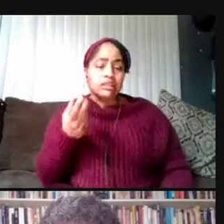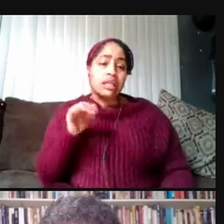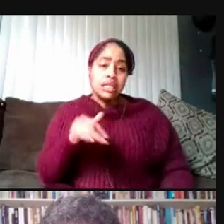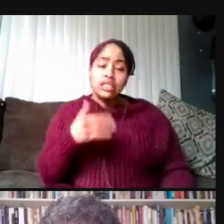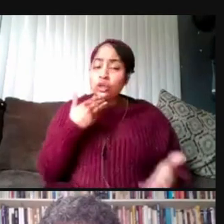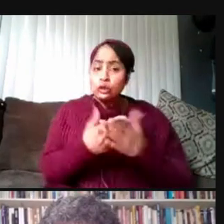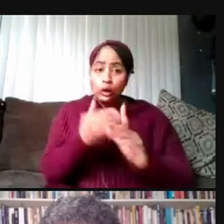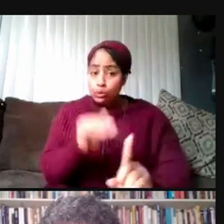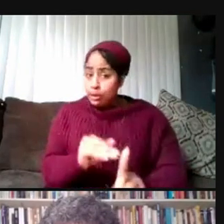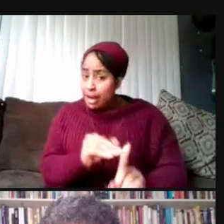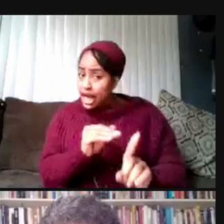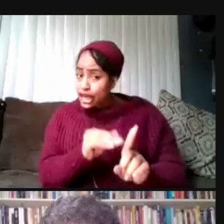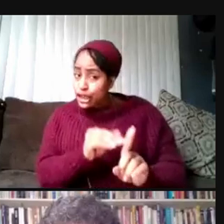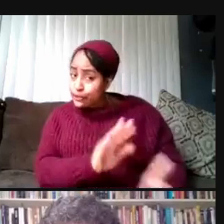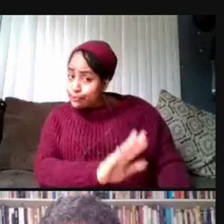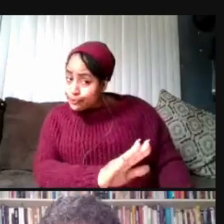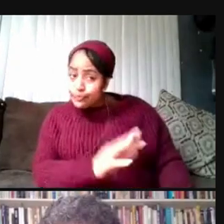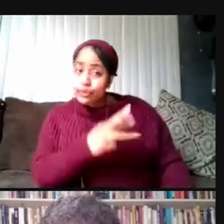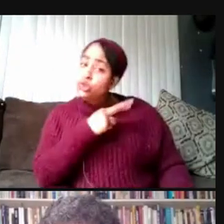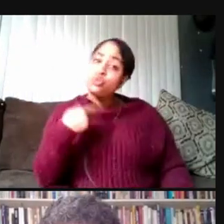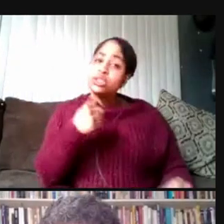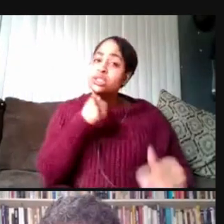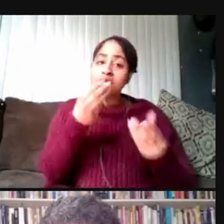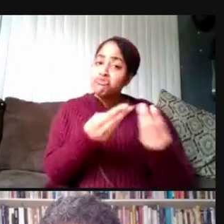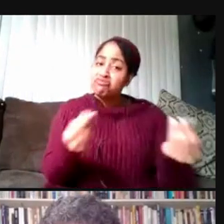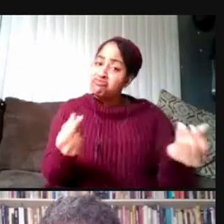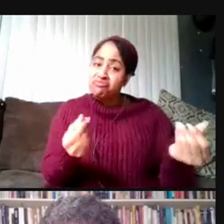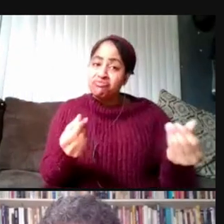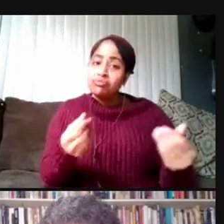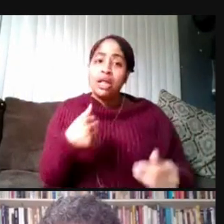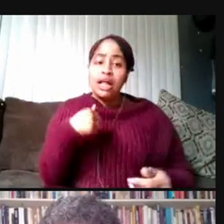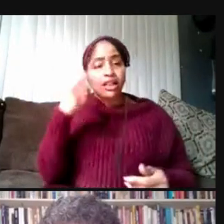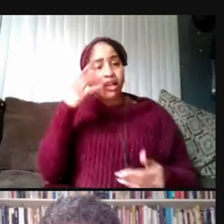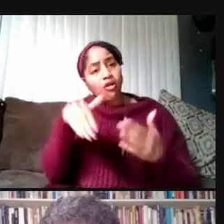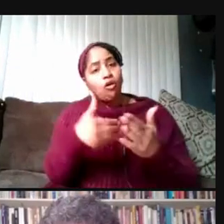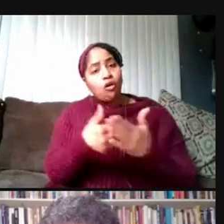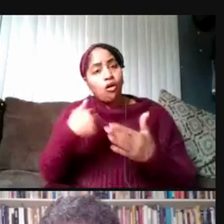that the risk has not gone. And I think all of us hang on for a few more months